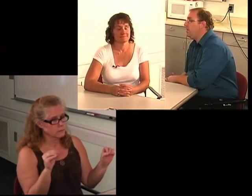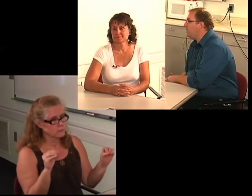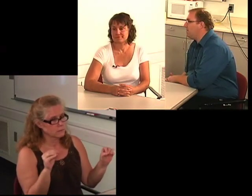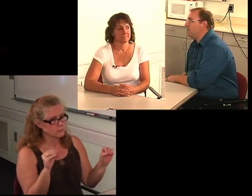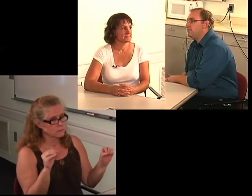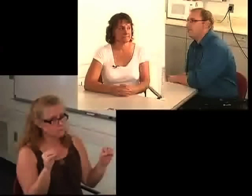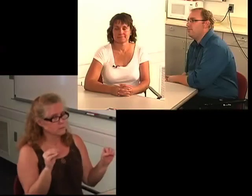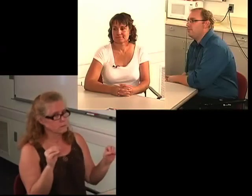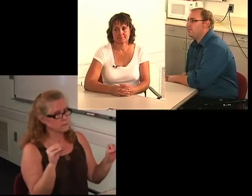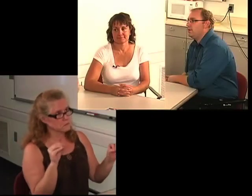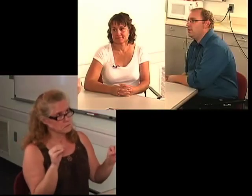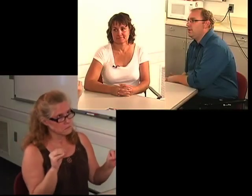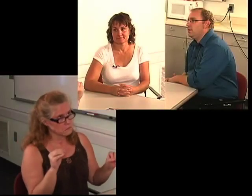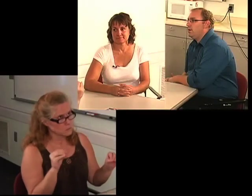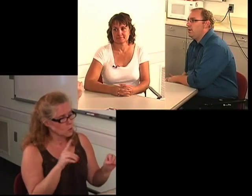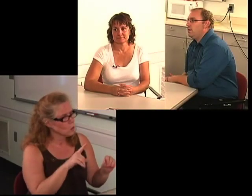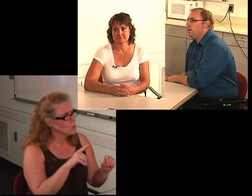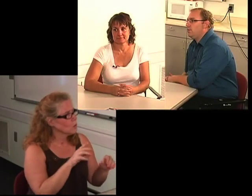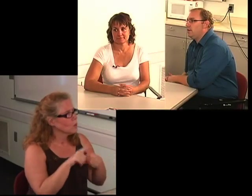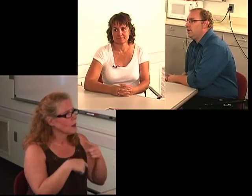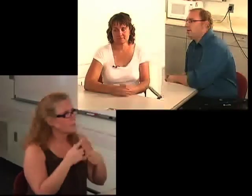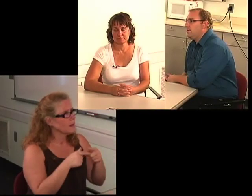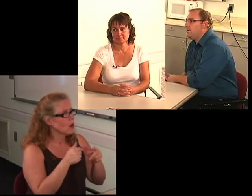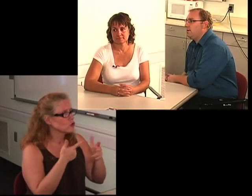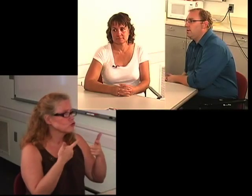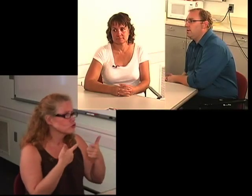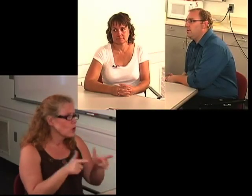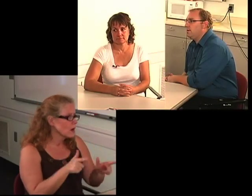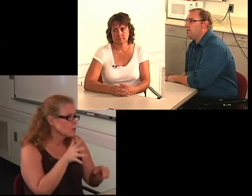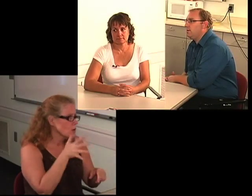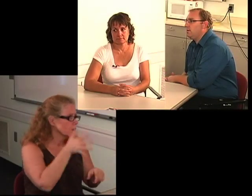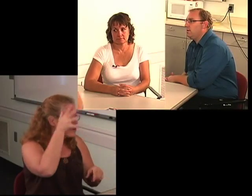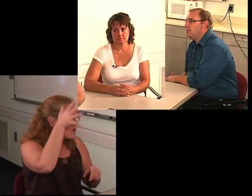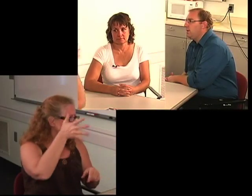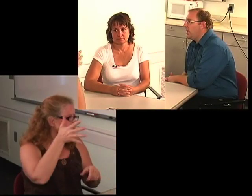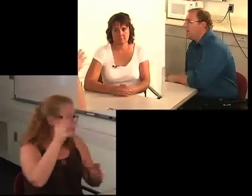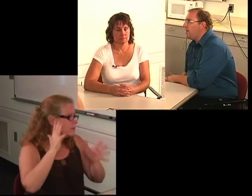I: Oh wow, nothing. Okay.